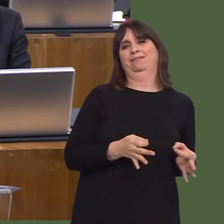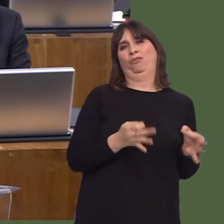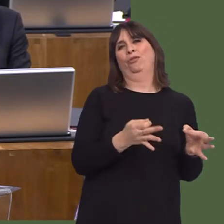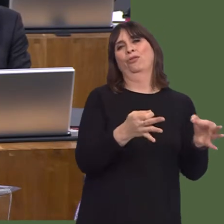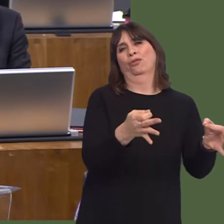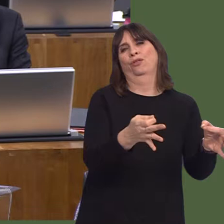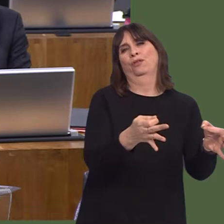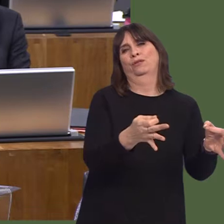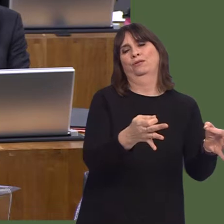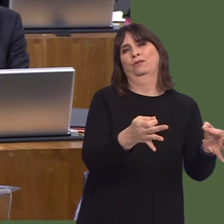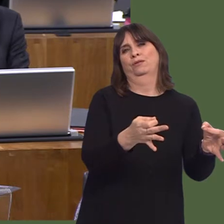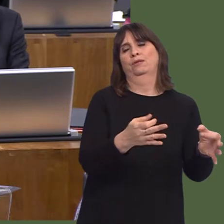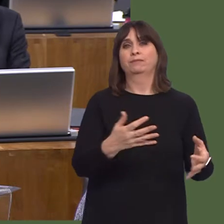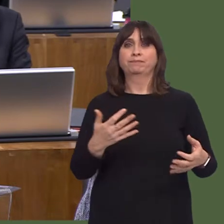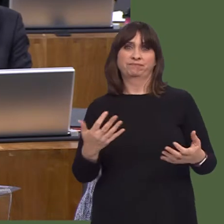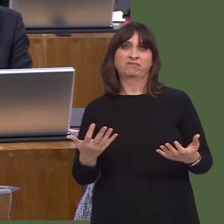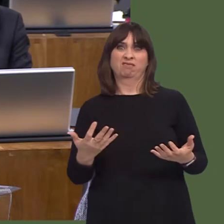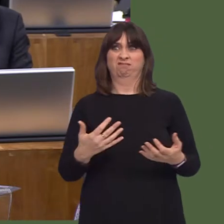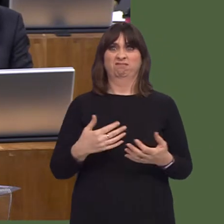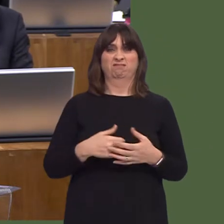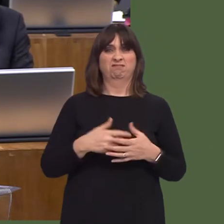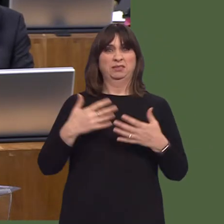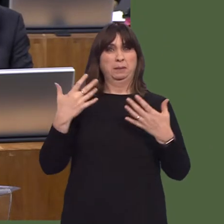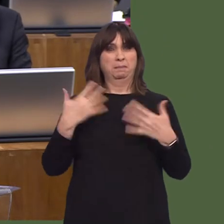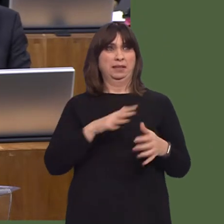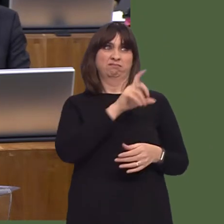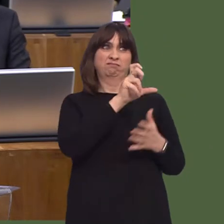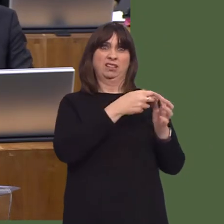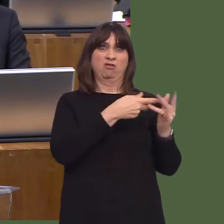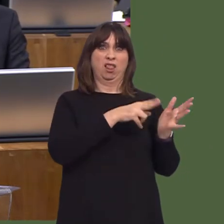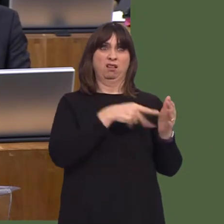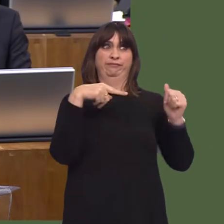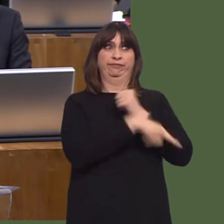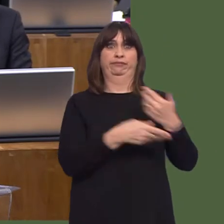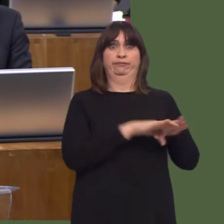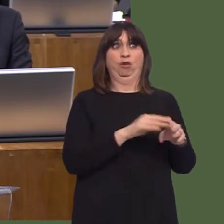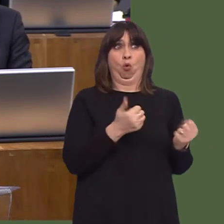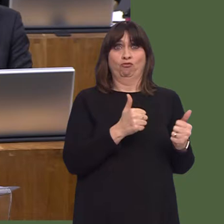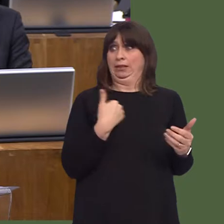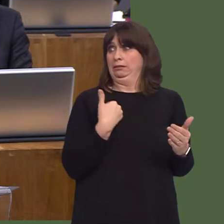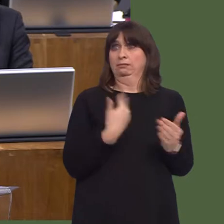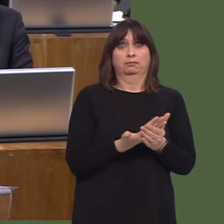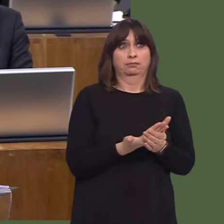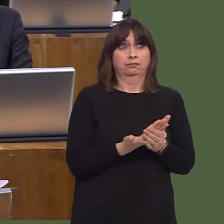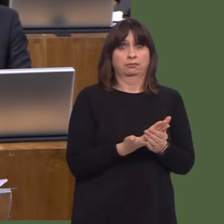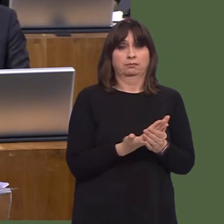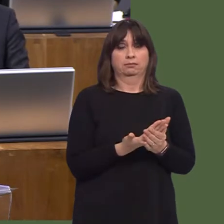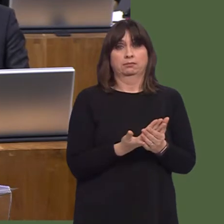and is often lower than the UK average. In 1999 it would have been fanciful to claim that.